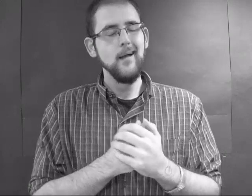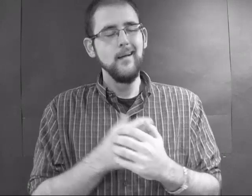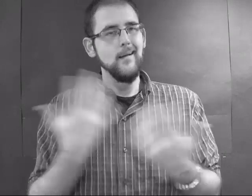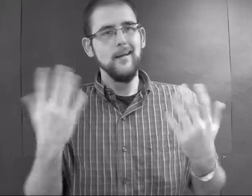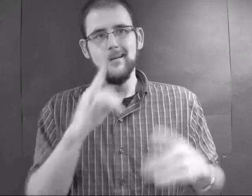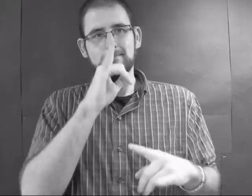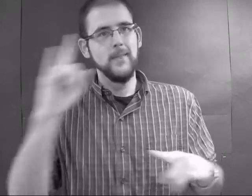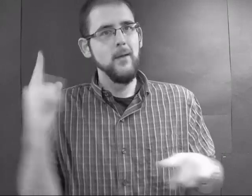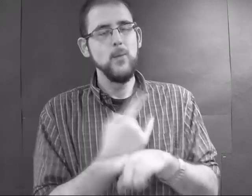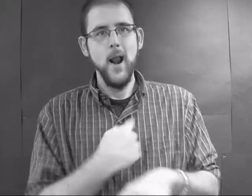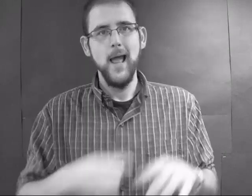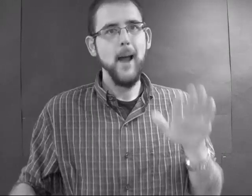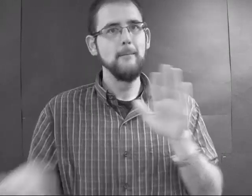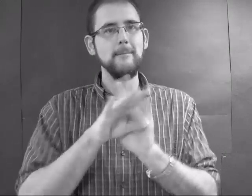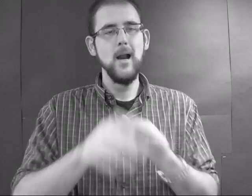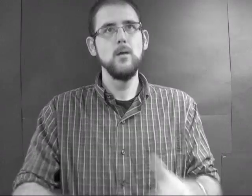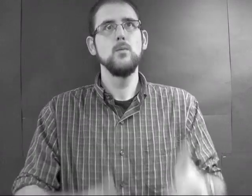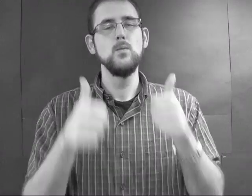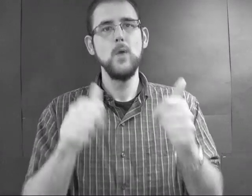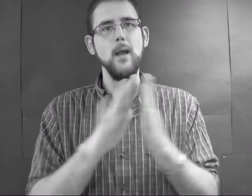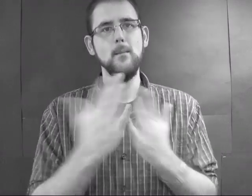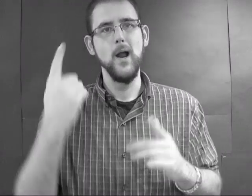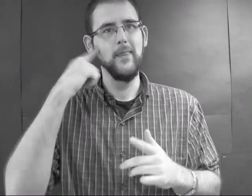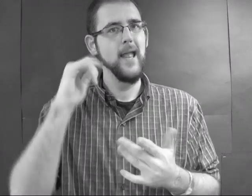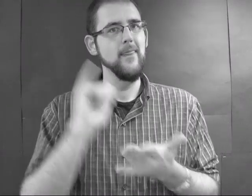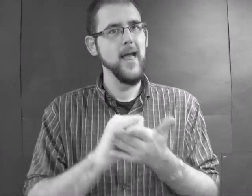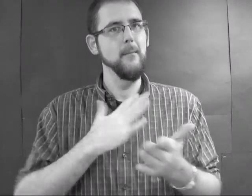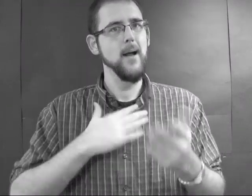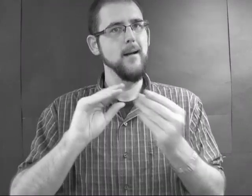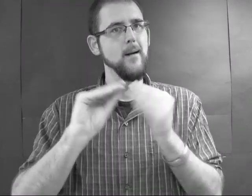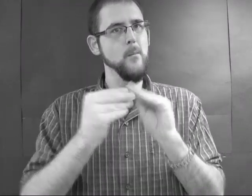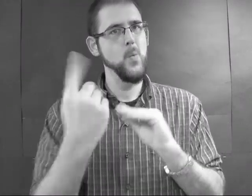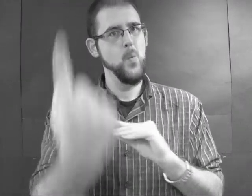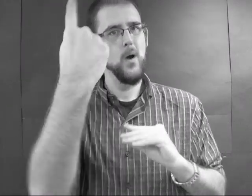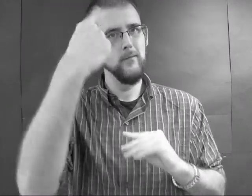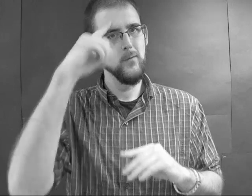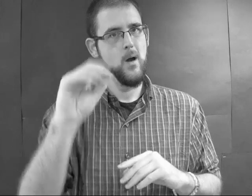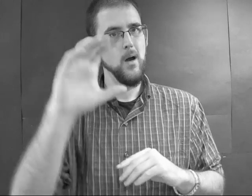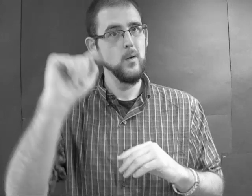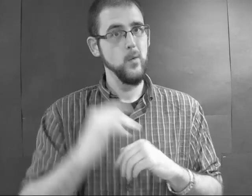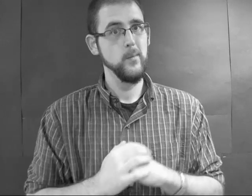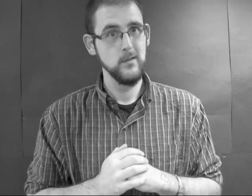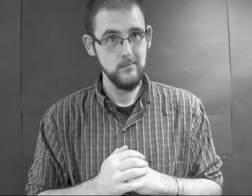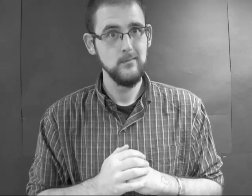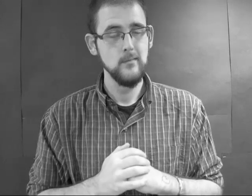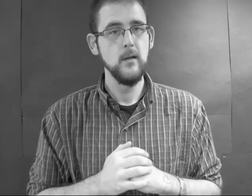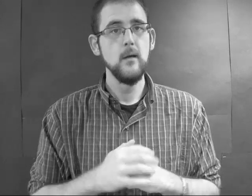Ironically, I picked a great book -- it's probably number one for October.